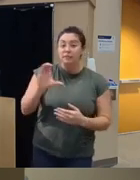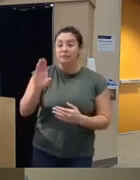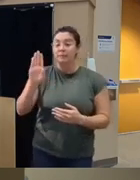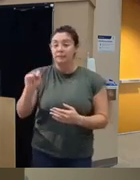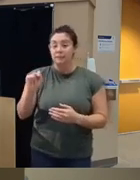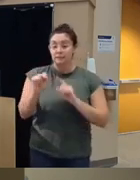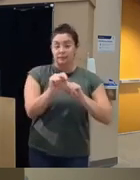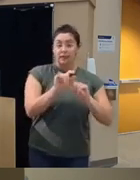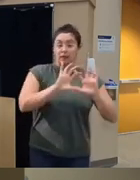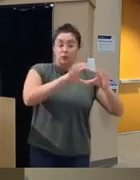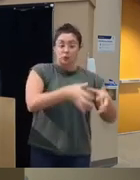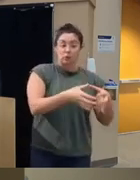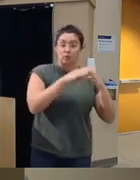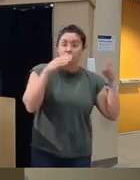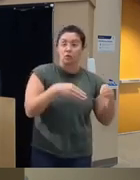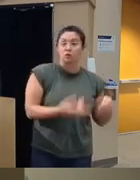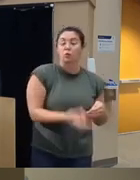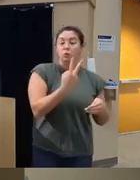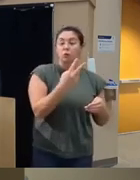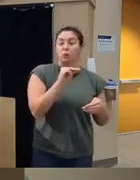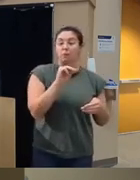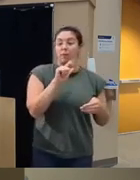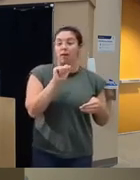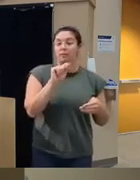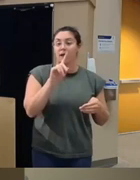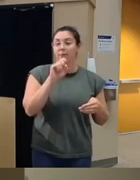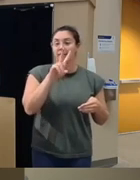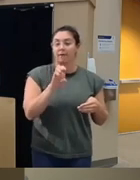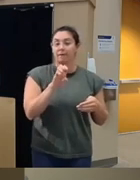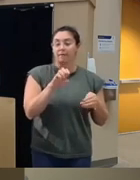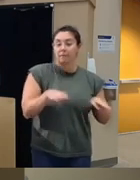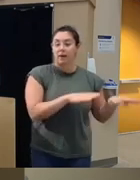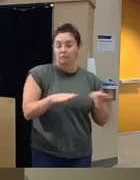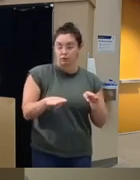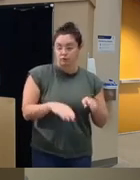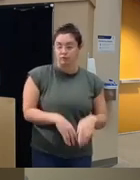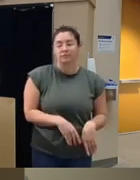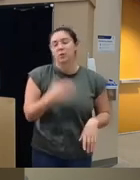the CBT Focus focus on two maladaptive behaviors is if substance use in and of itself can lead to